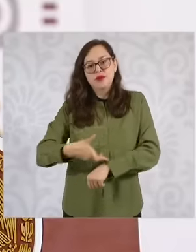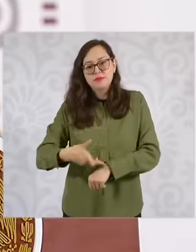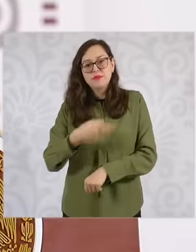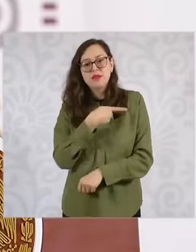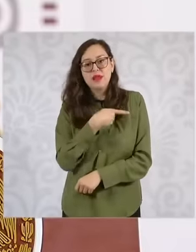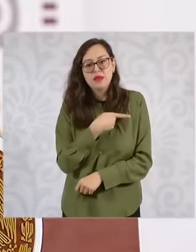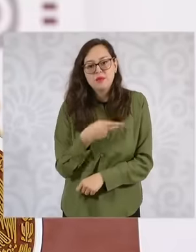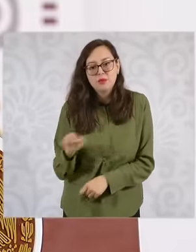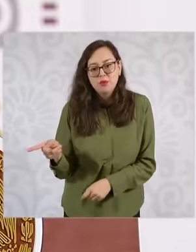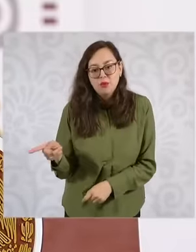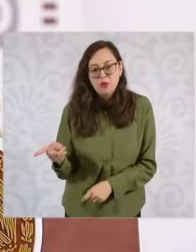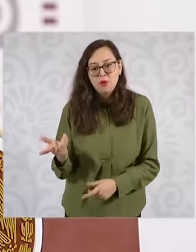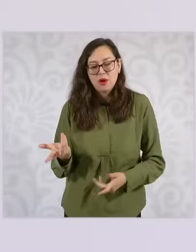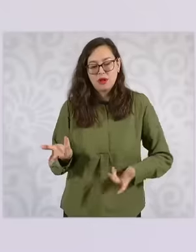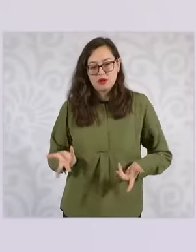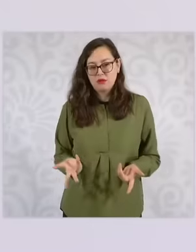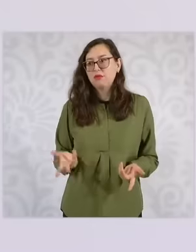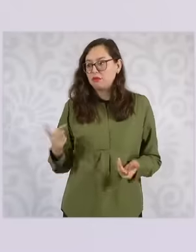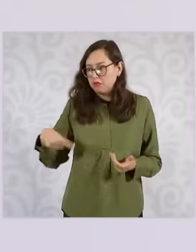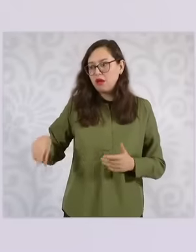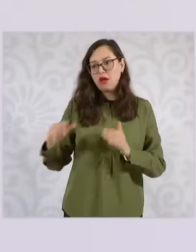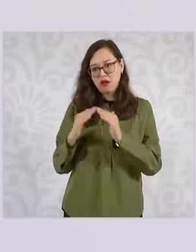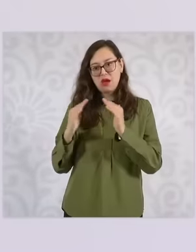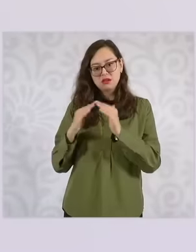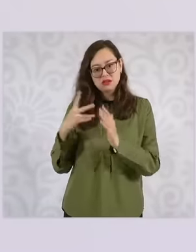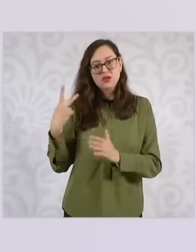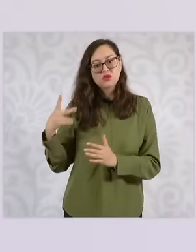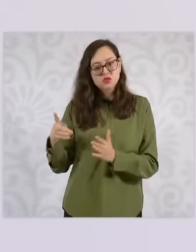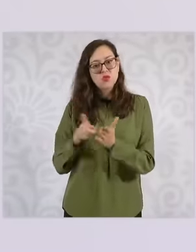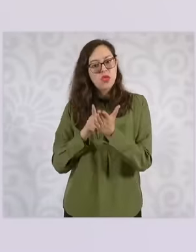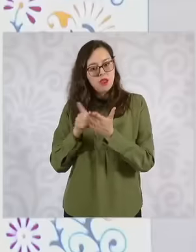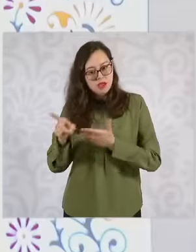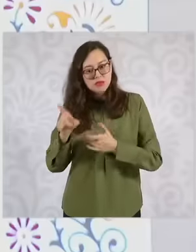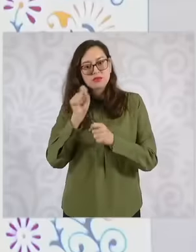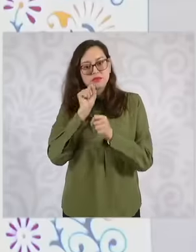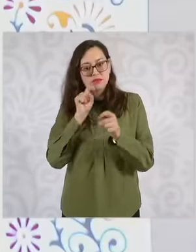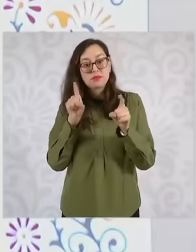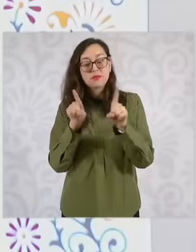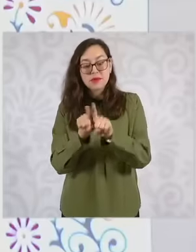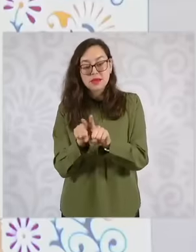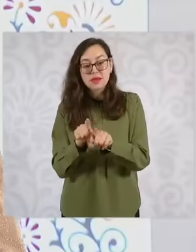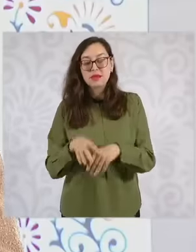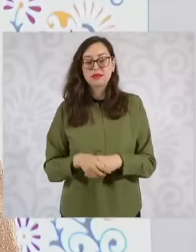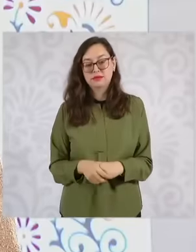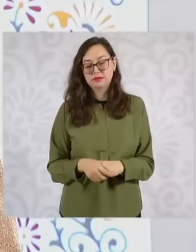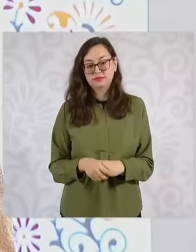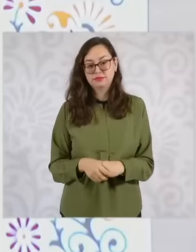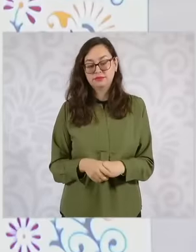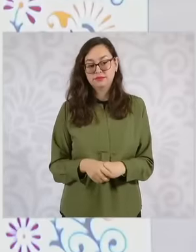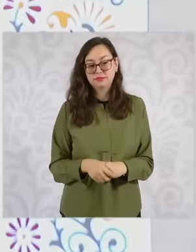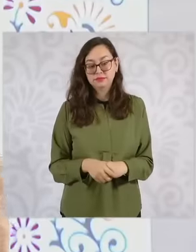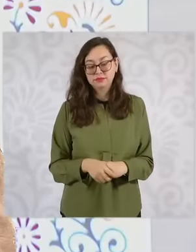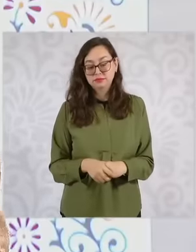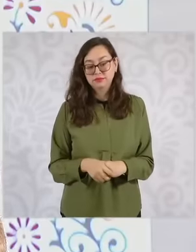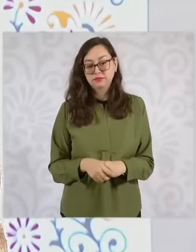resources that can also have access to housing, in this case they can also sign